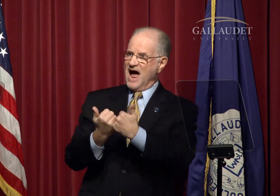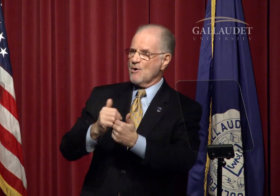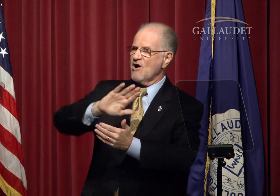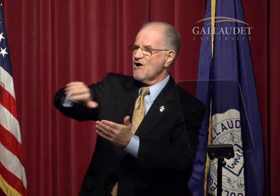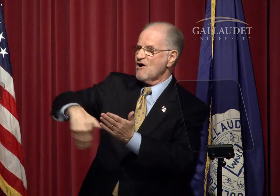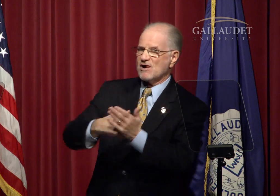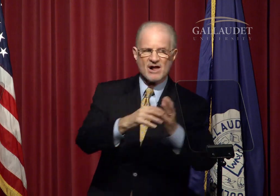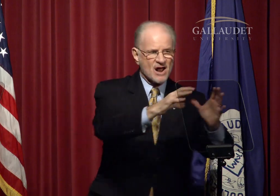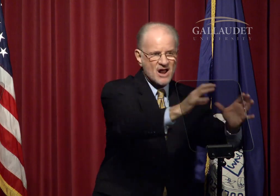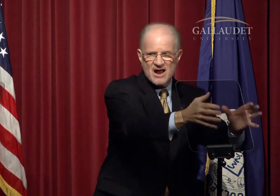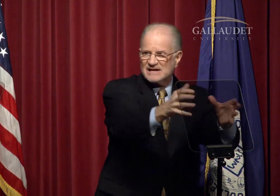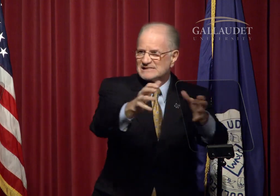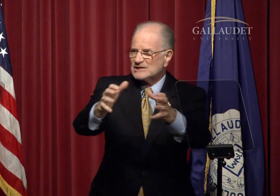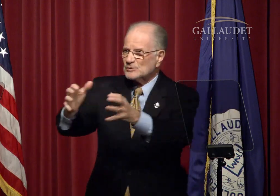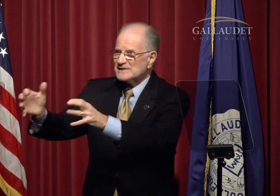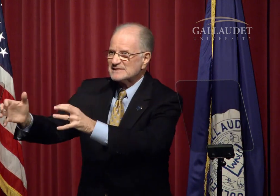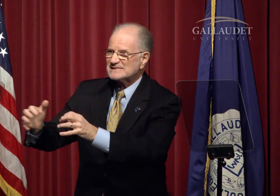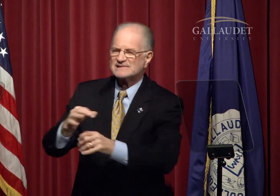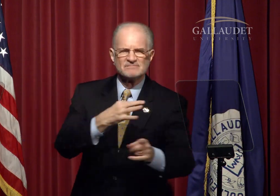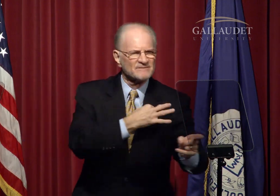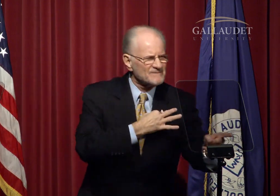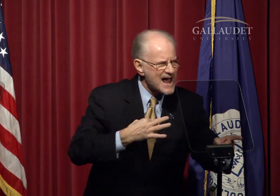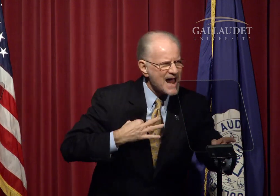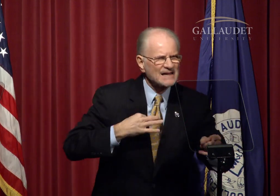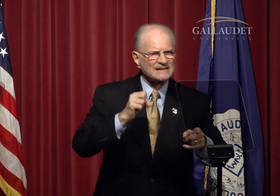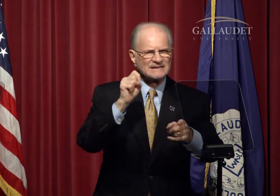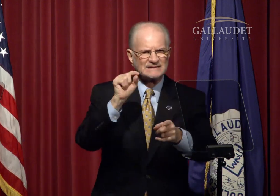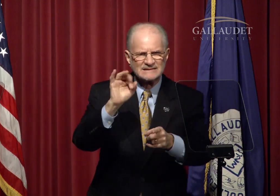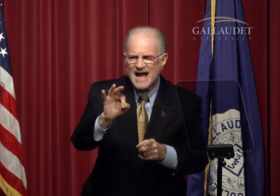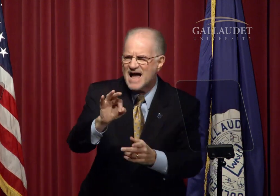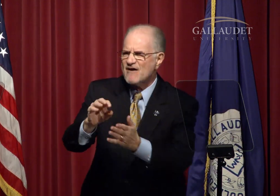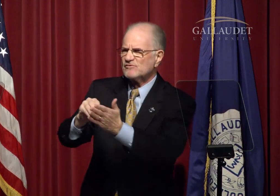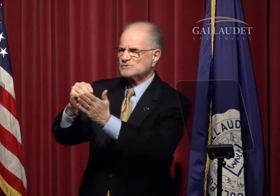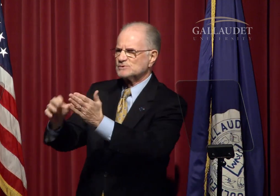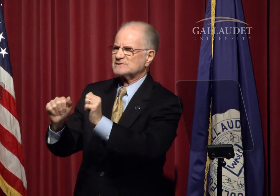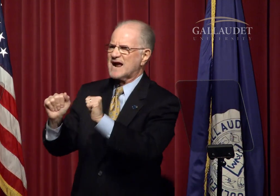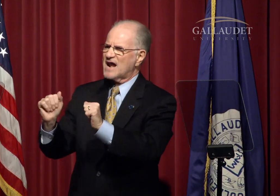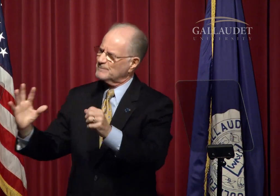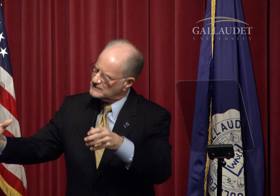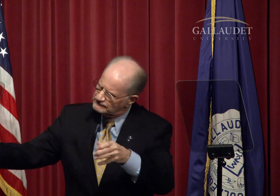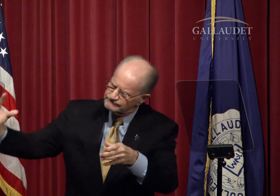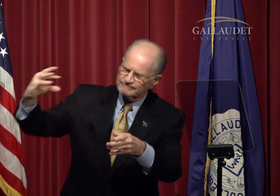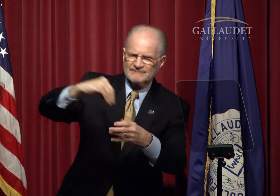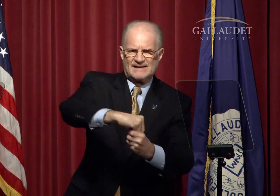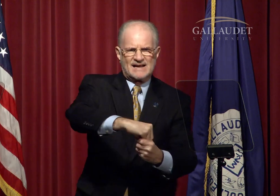and how all constituencies - faculty, staff and students -